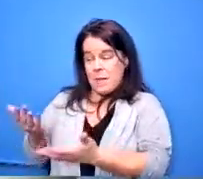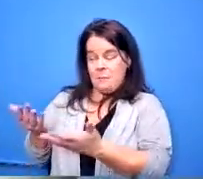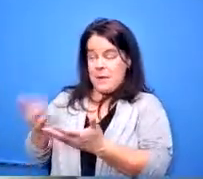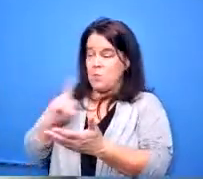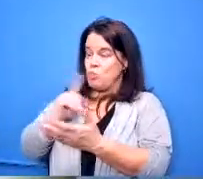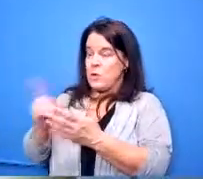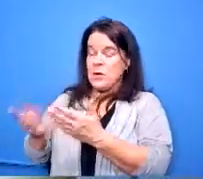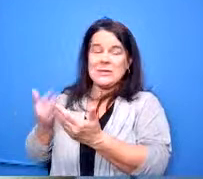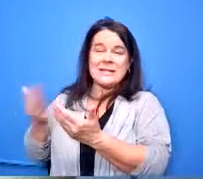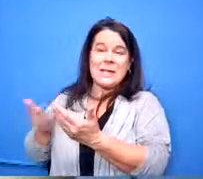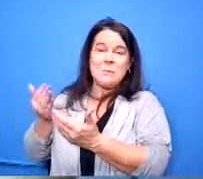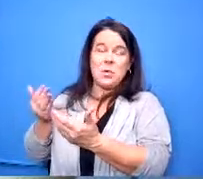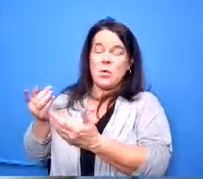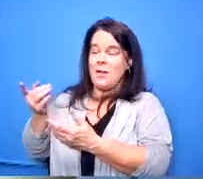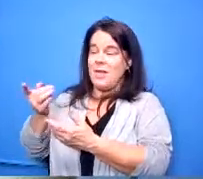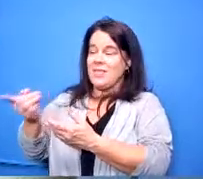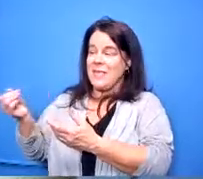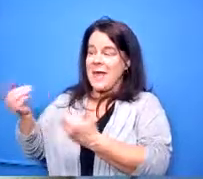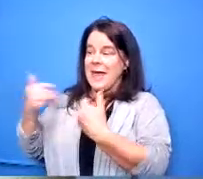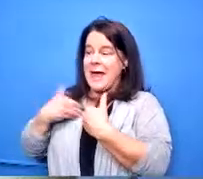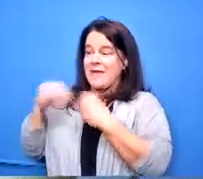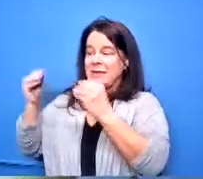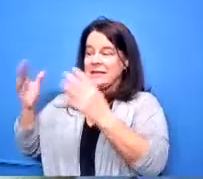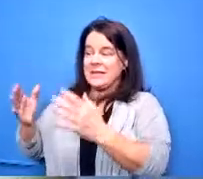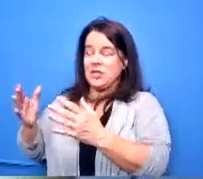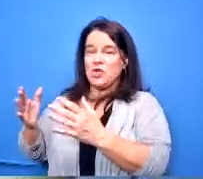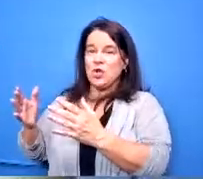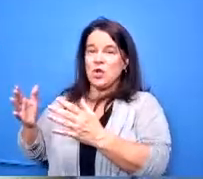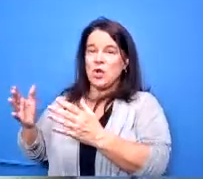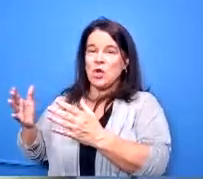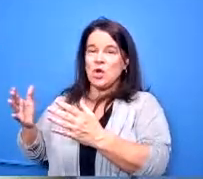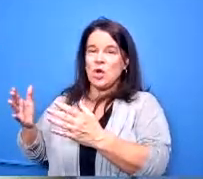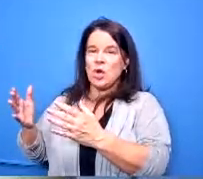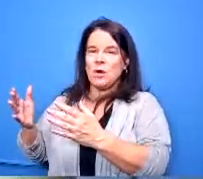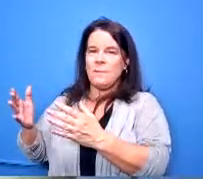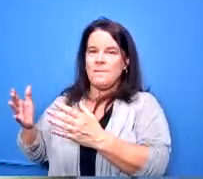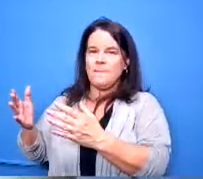they've created a teacher lounge that's not like a traditional lounge it's more of a self-care lounge